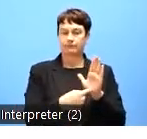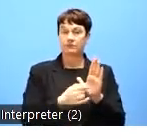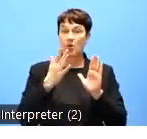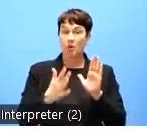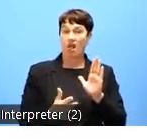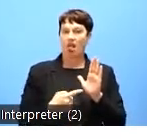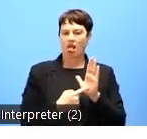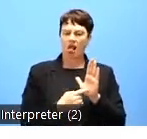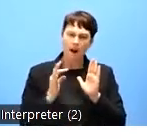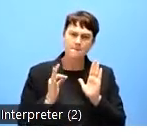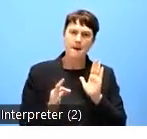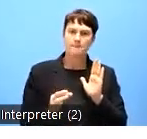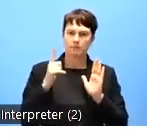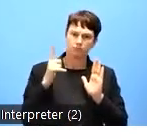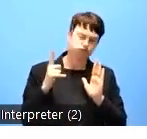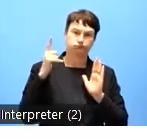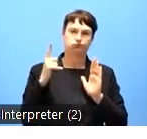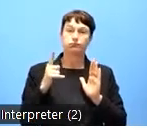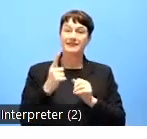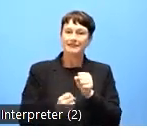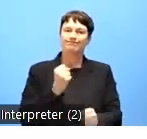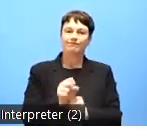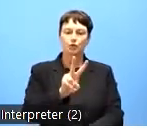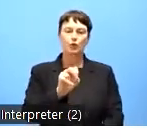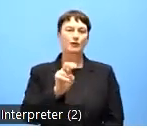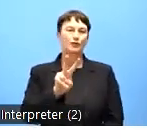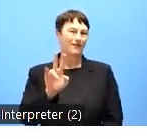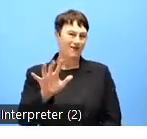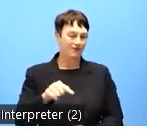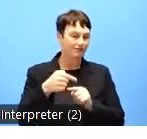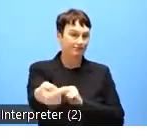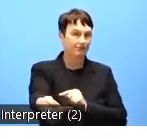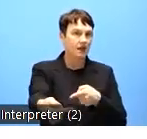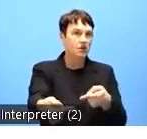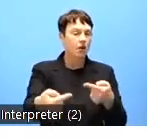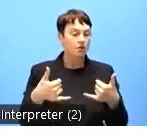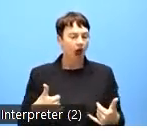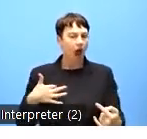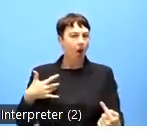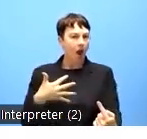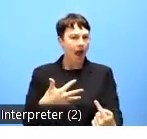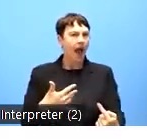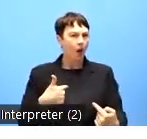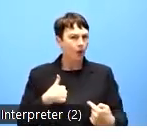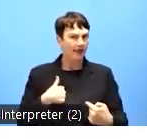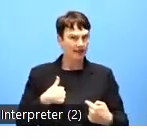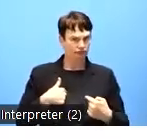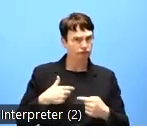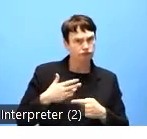This piece of legislation builds on the directive but it extends the scope of accessibility